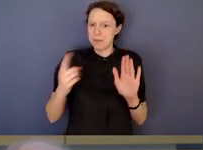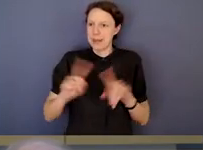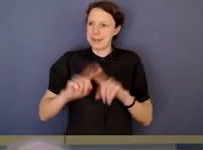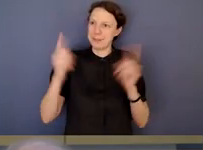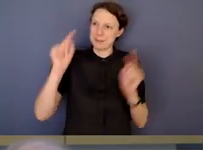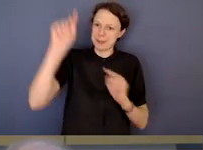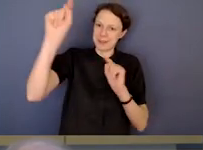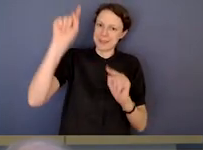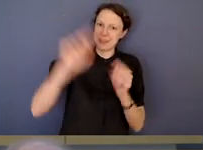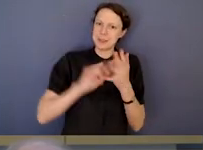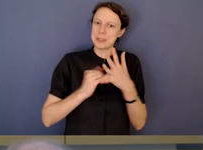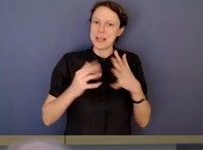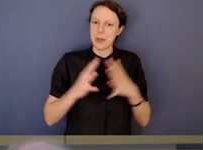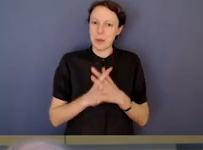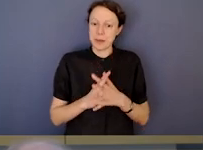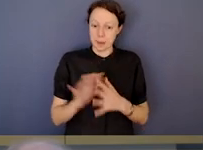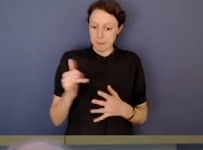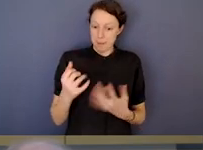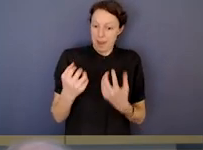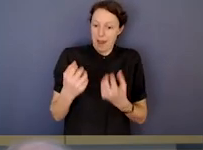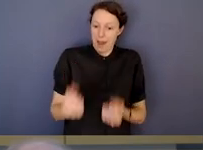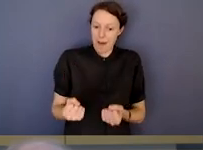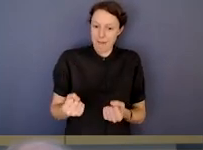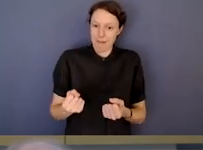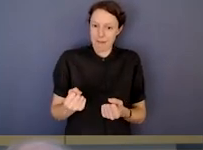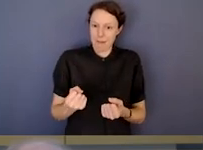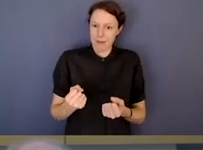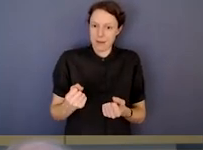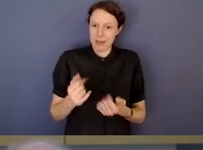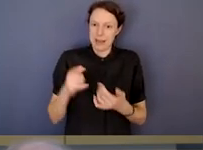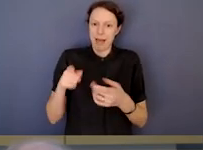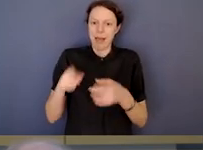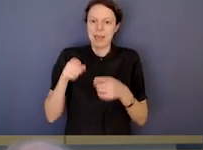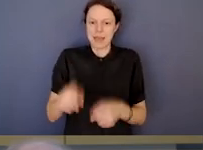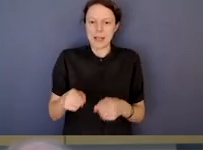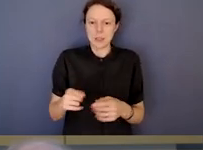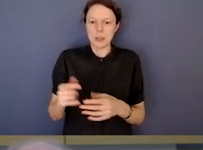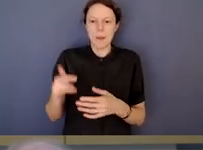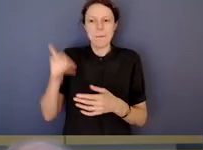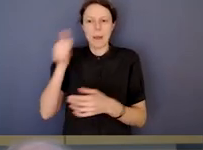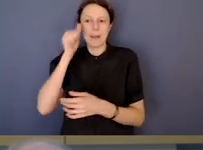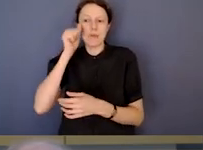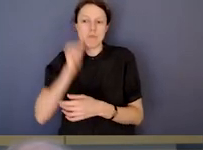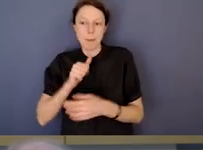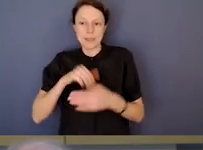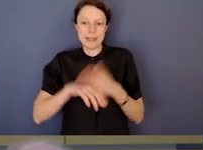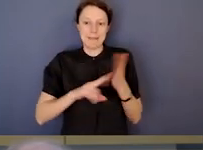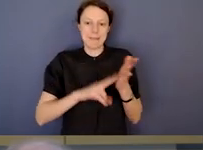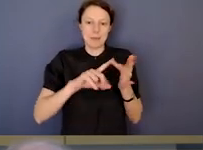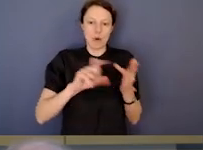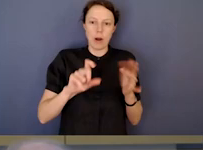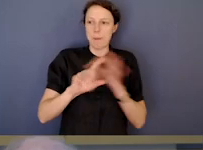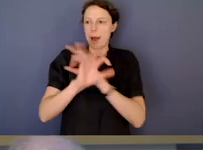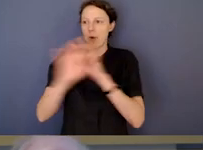well, that's corruption but is it different to what we find in Victoria? It's not Victorian corruption, it's some somebody else's corruption.